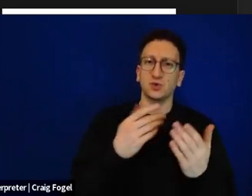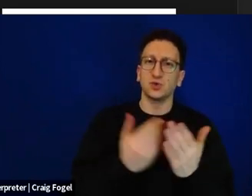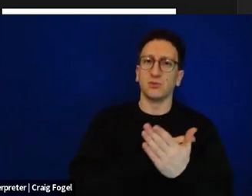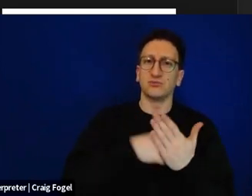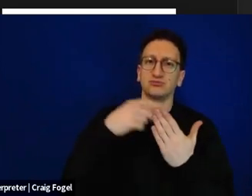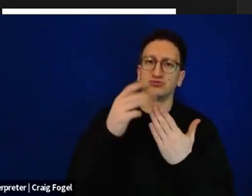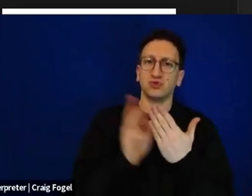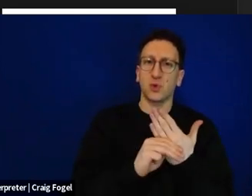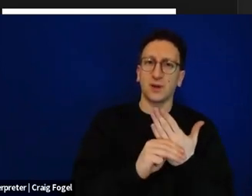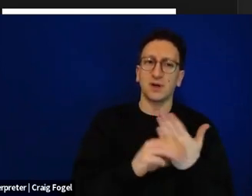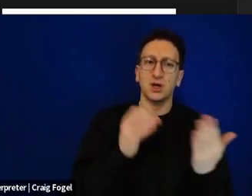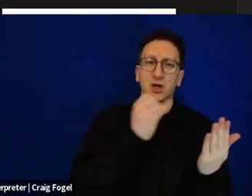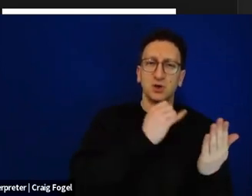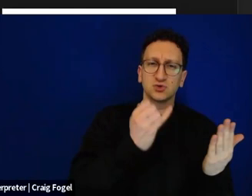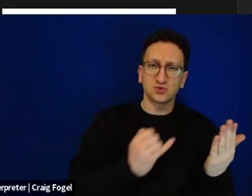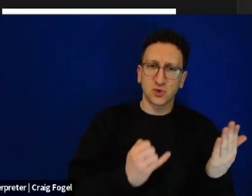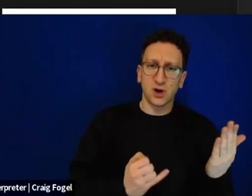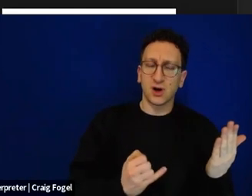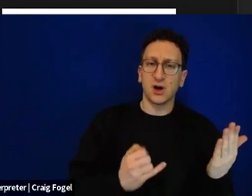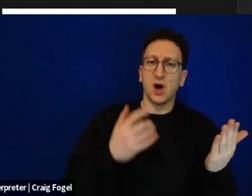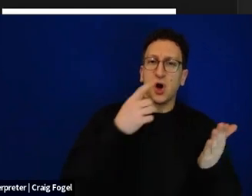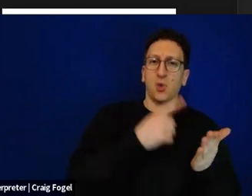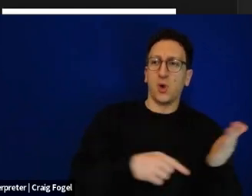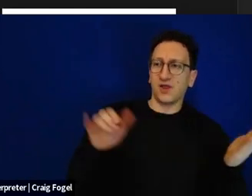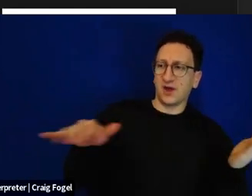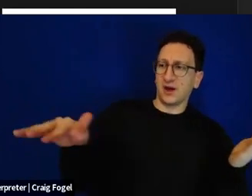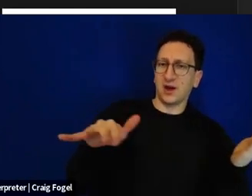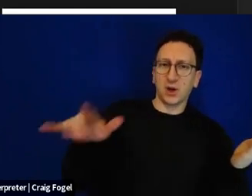they drew what the area looked like before the October 7th attacks.